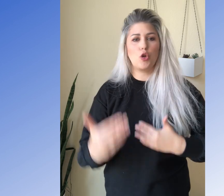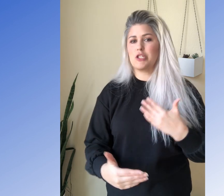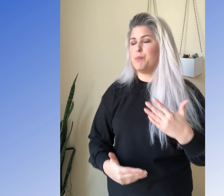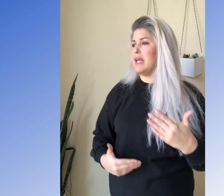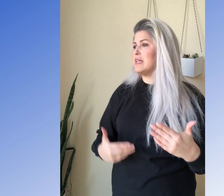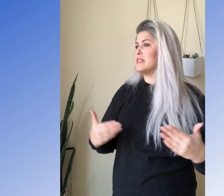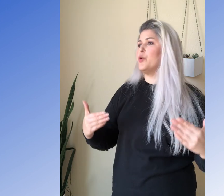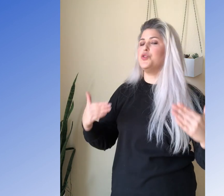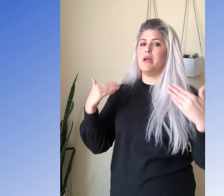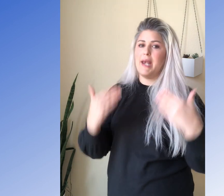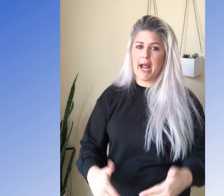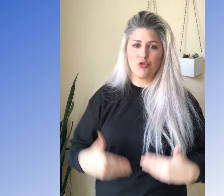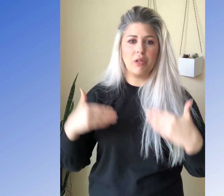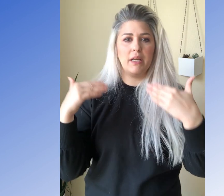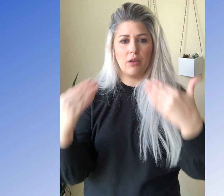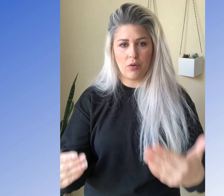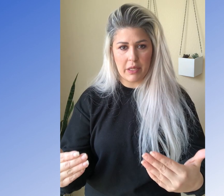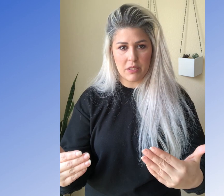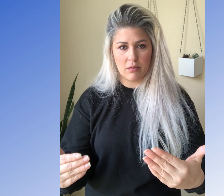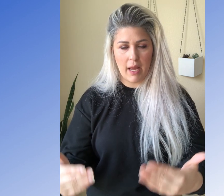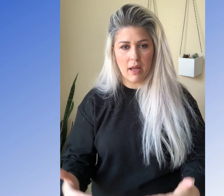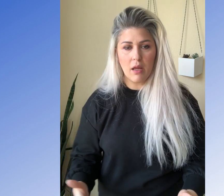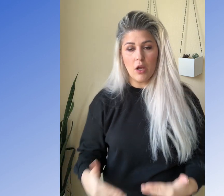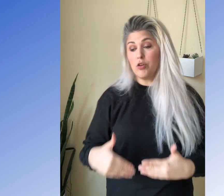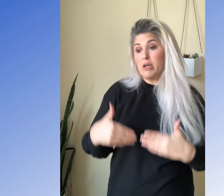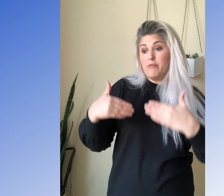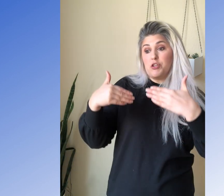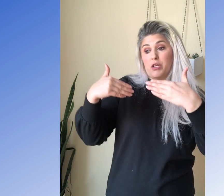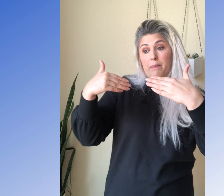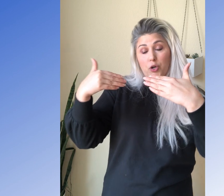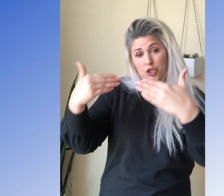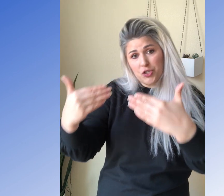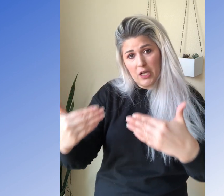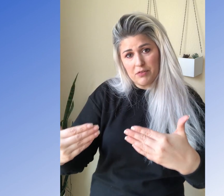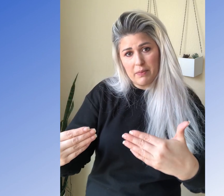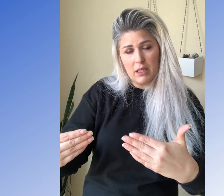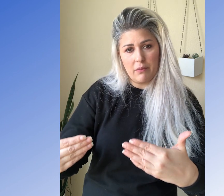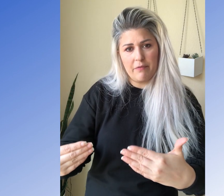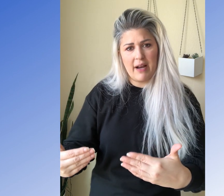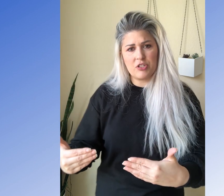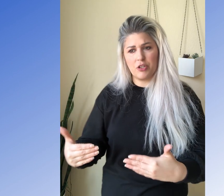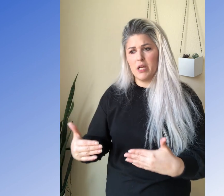your speed is going to naturally increase. Okay? You can eventually push yourself to be a little bit faster,